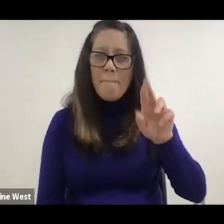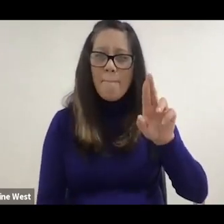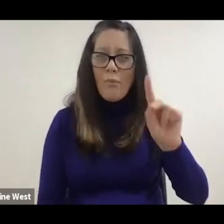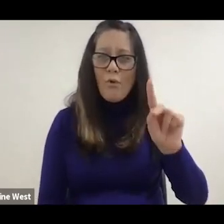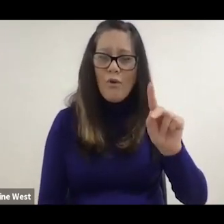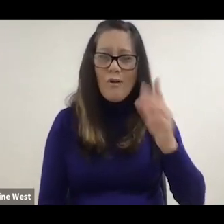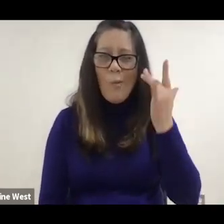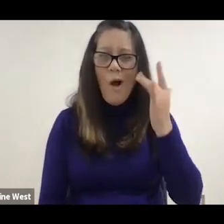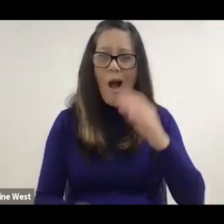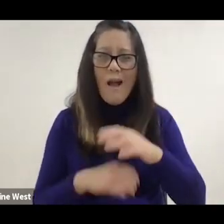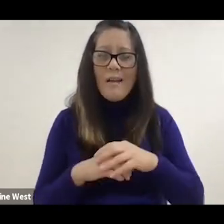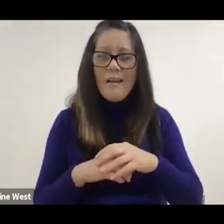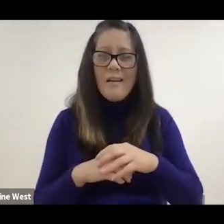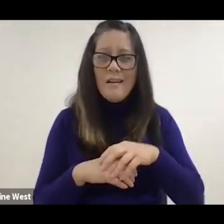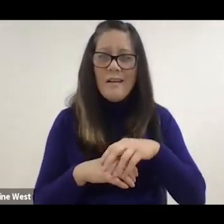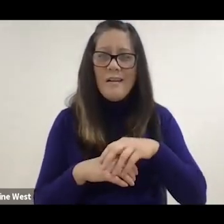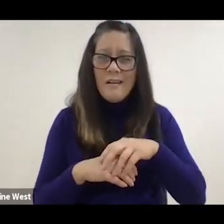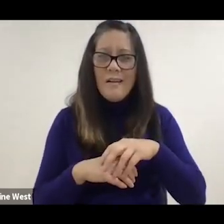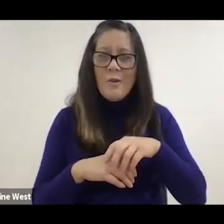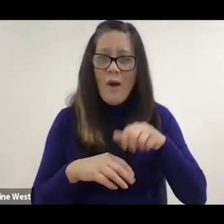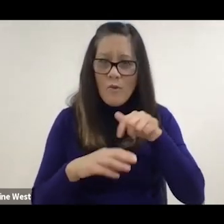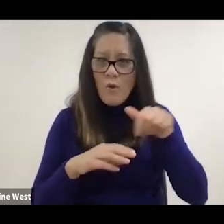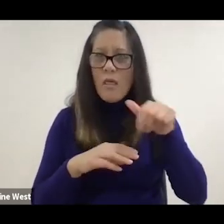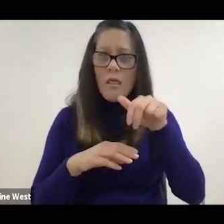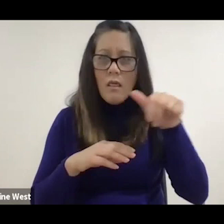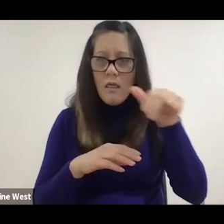You have to get up to the slide and also